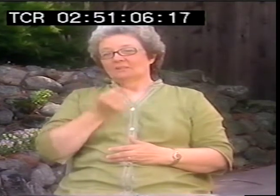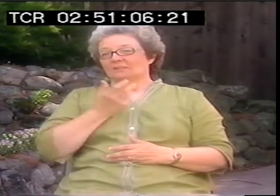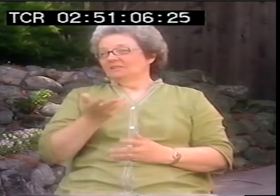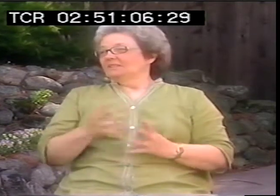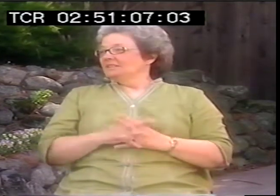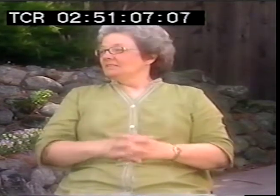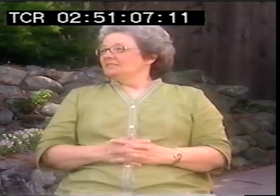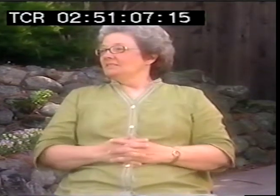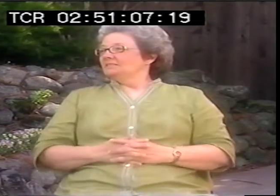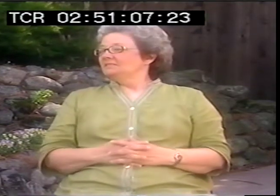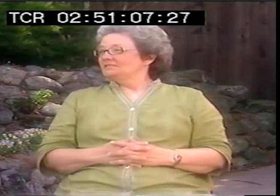forward.